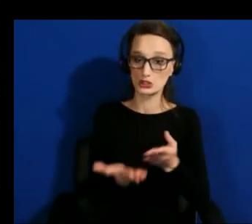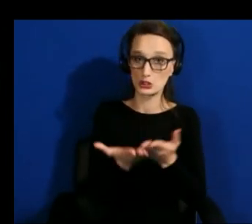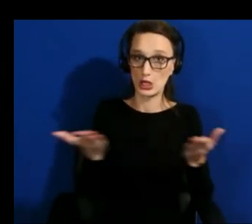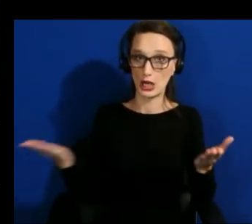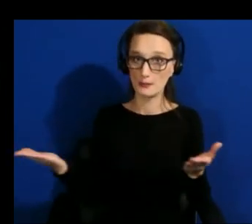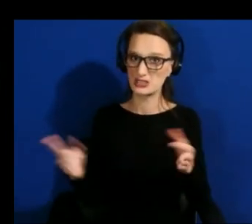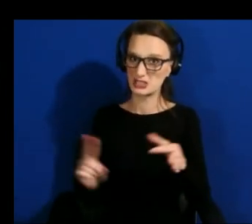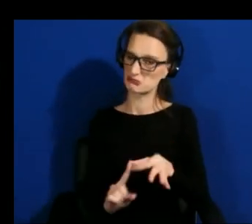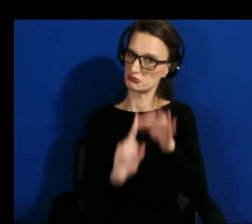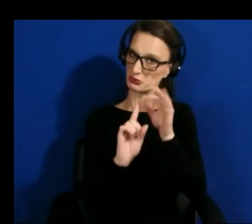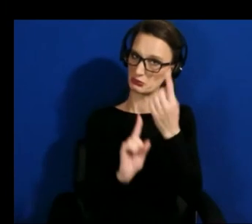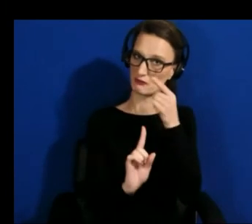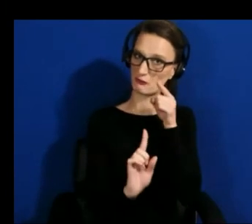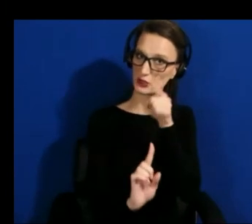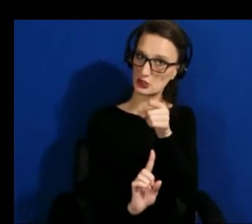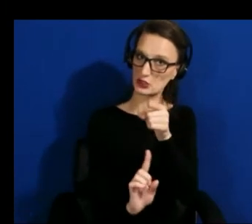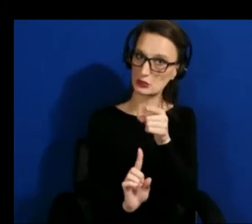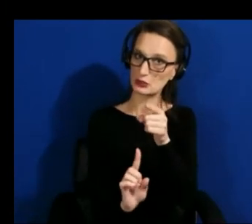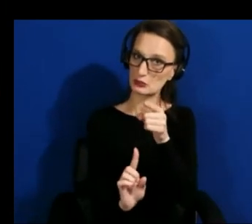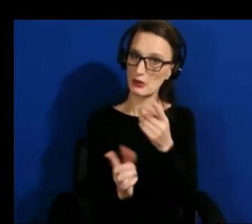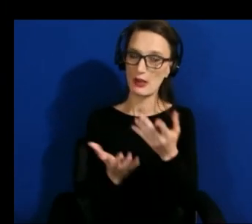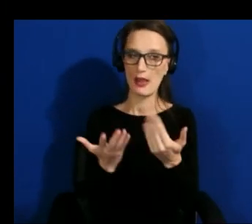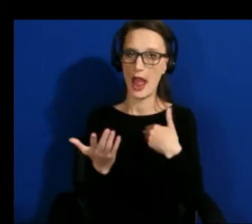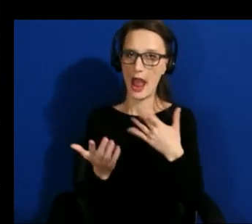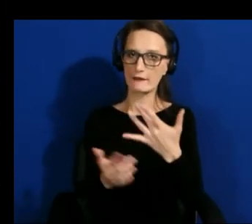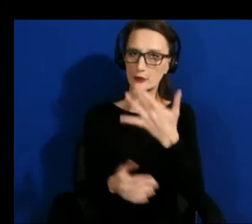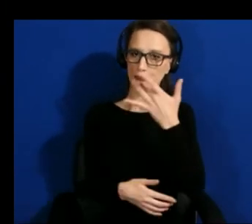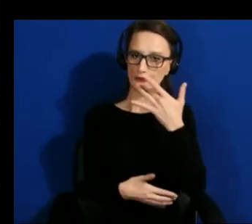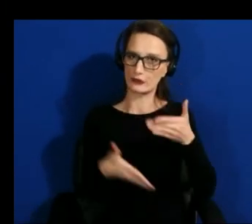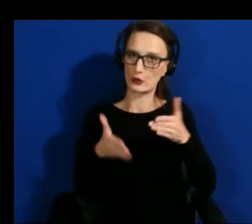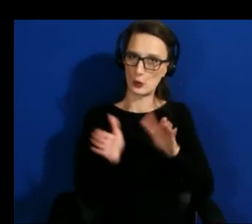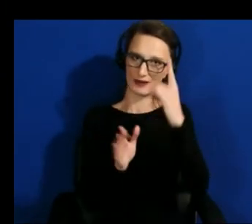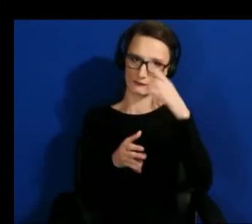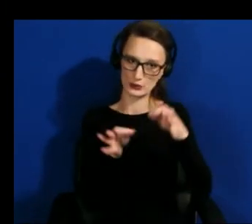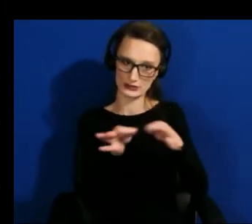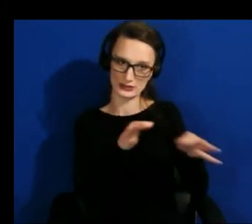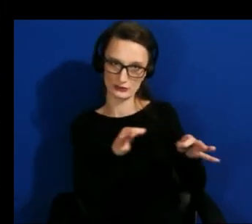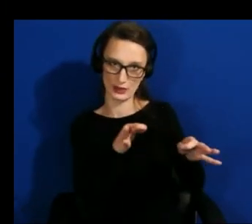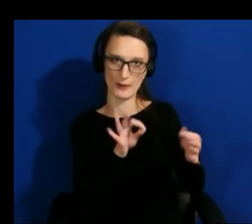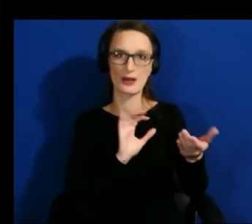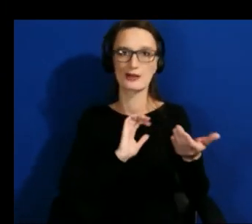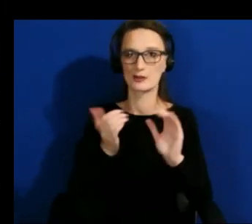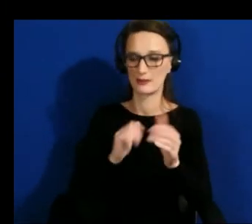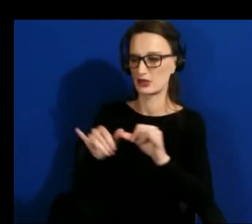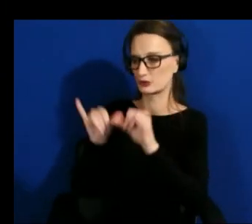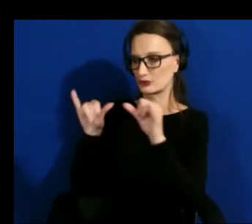describe in a different way than what might be the default by the system and this can be increasingly